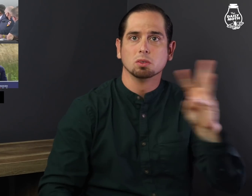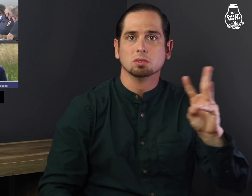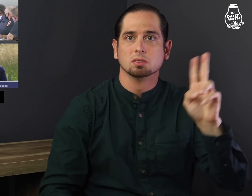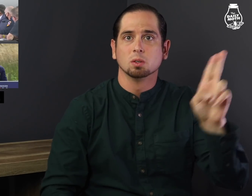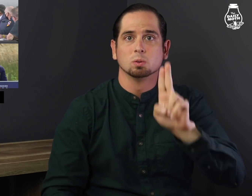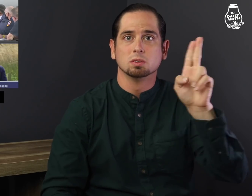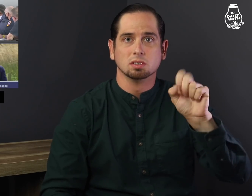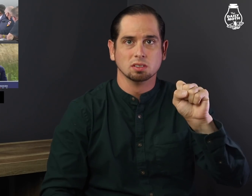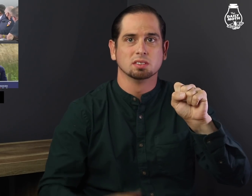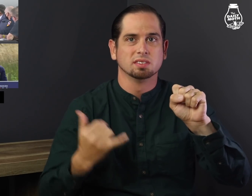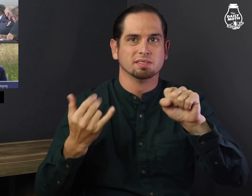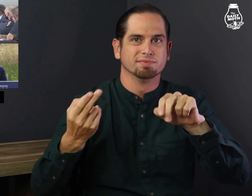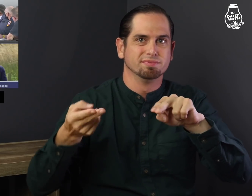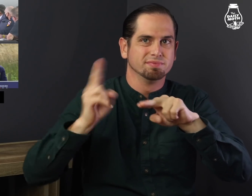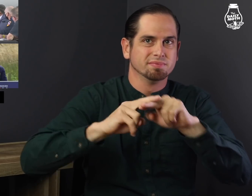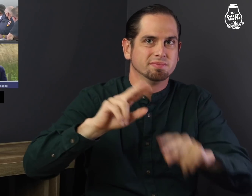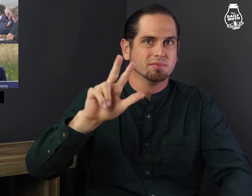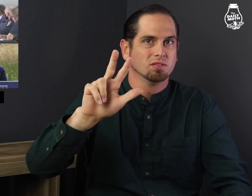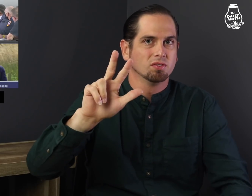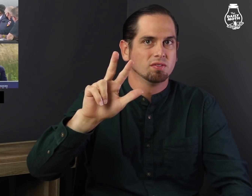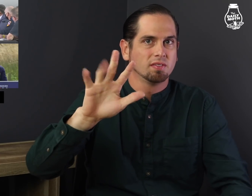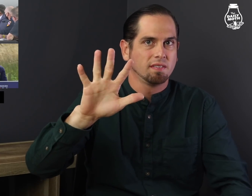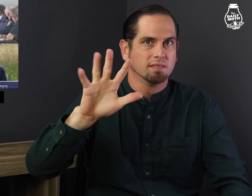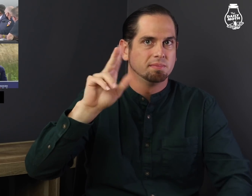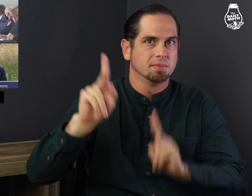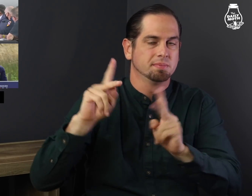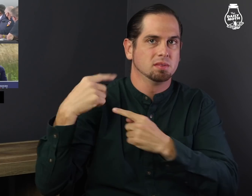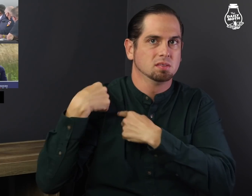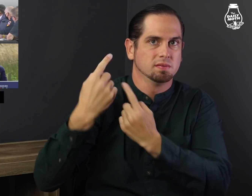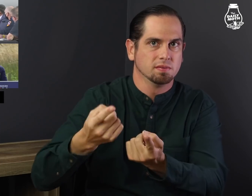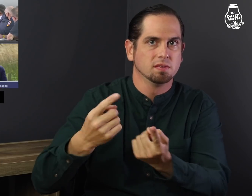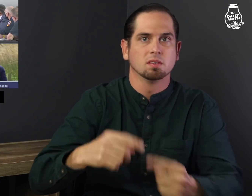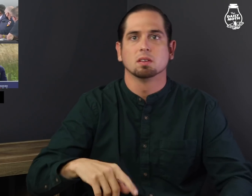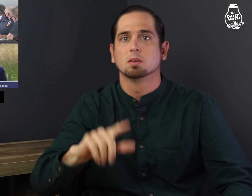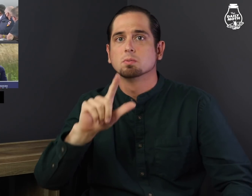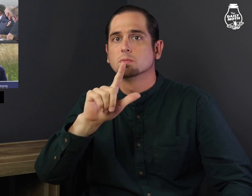western U.S. states have gone up to 35.